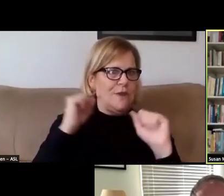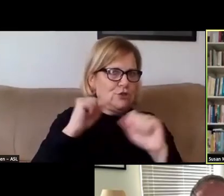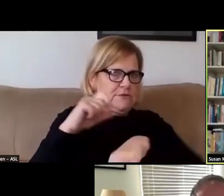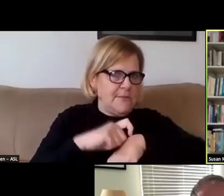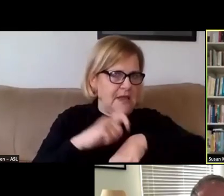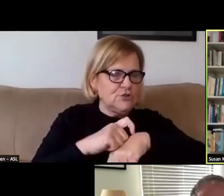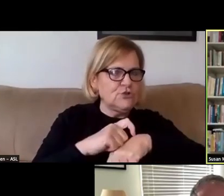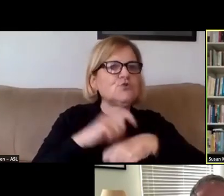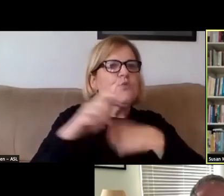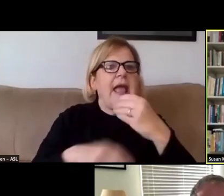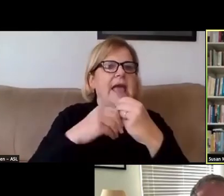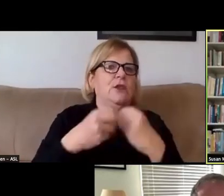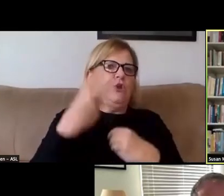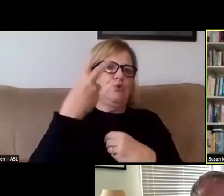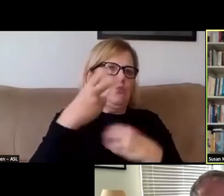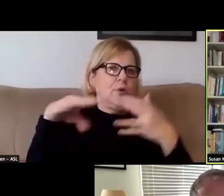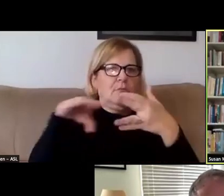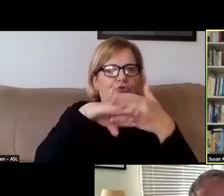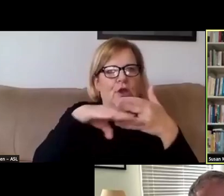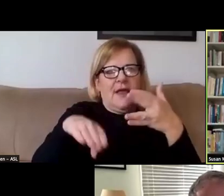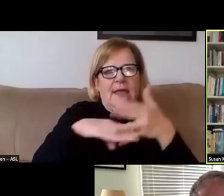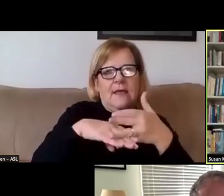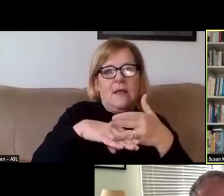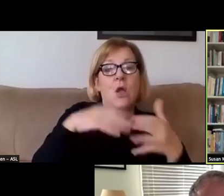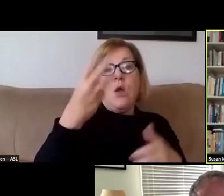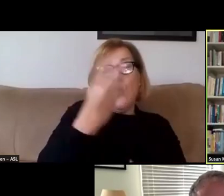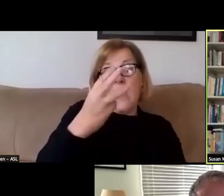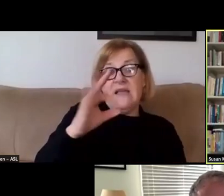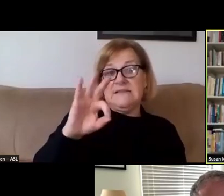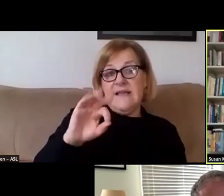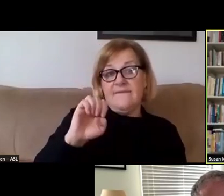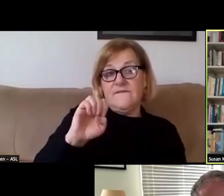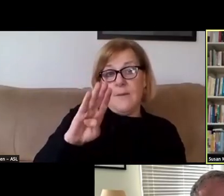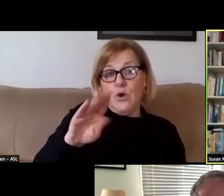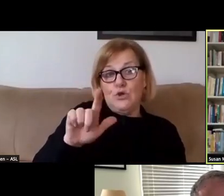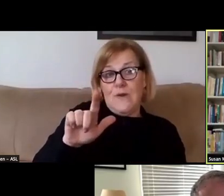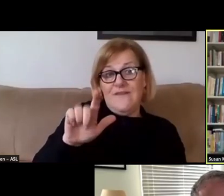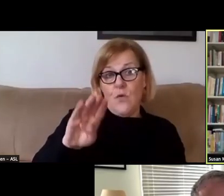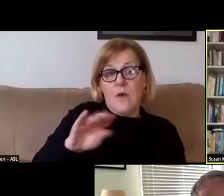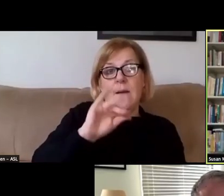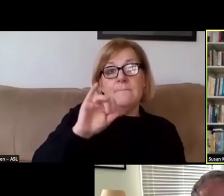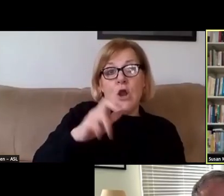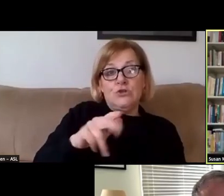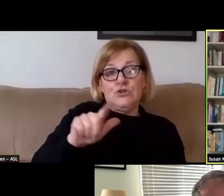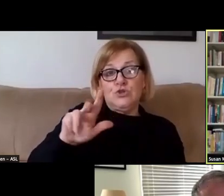to add in two break days: Wednesday, February 24th; and Tuesday, March 23rd.